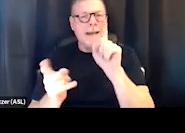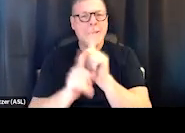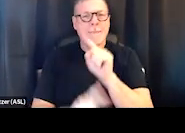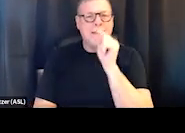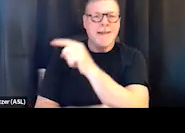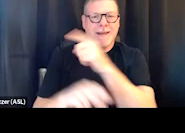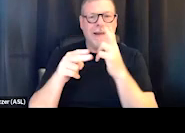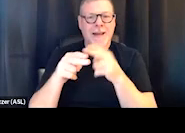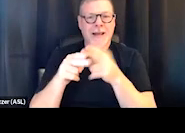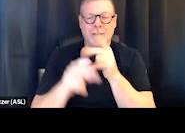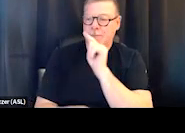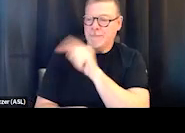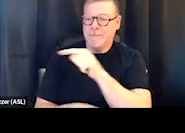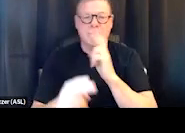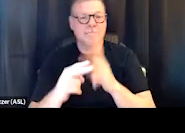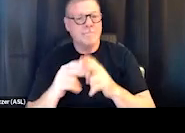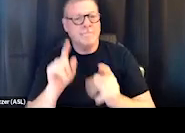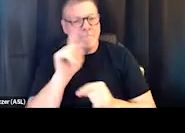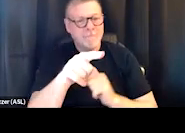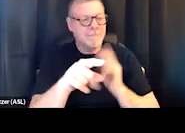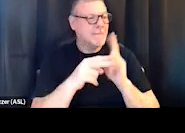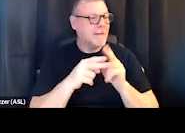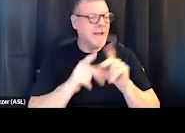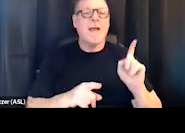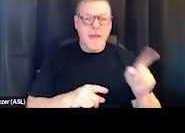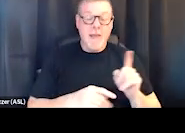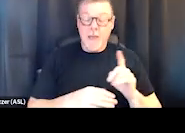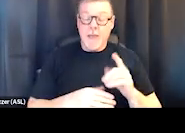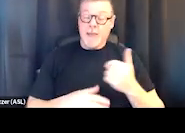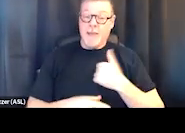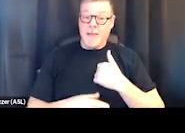And so my process has evolved where I try to start